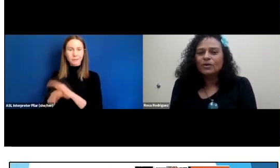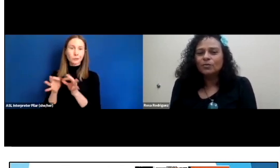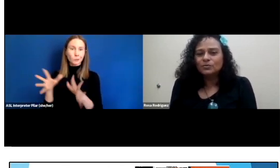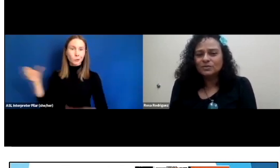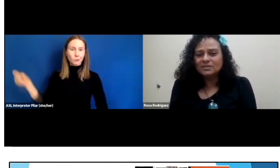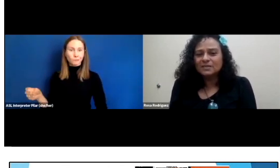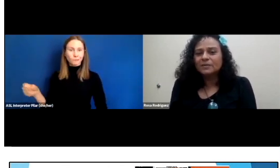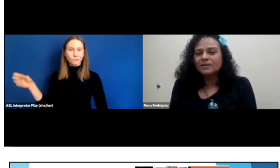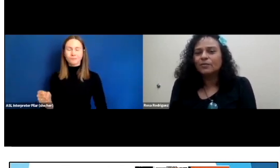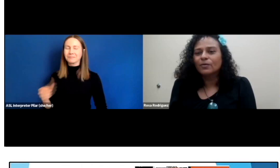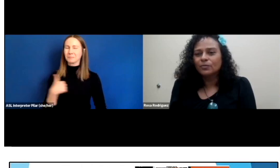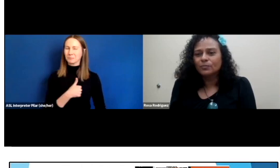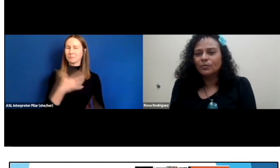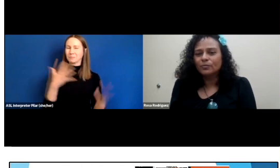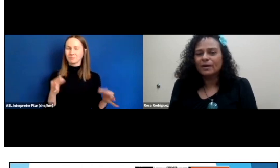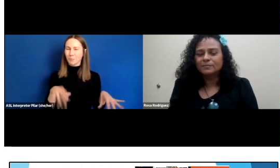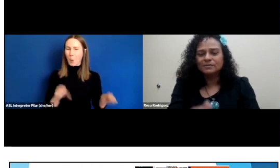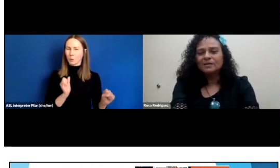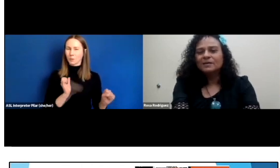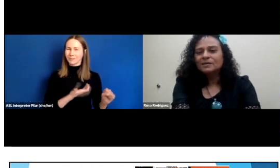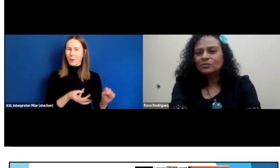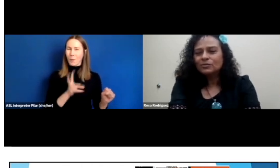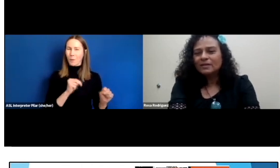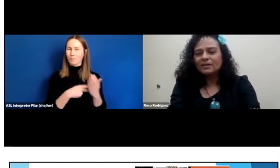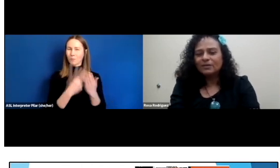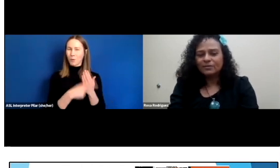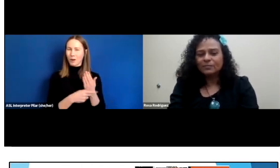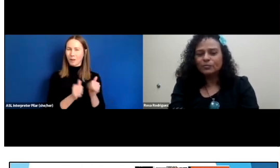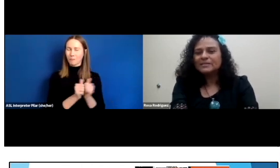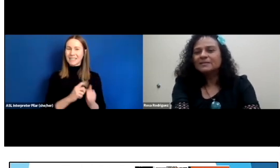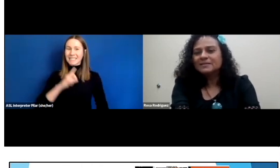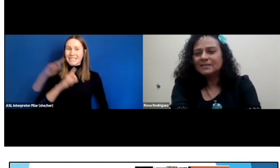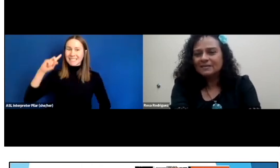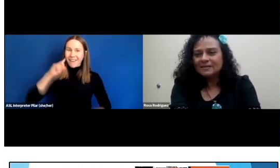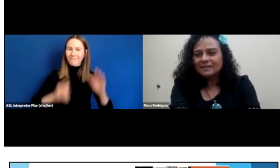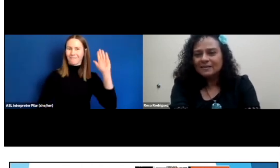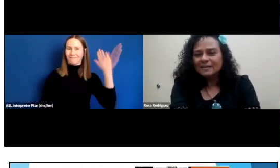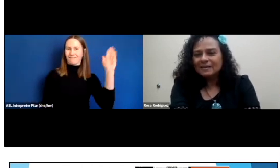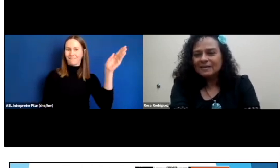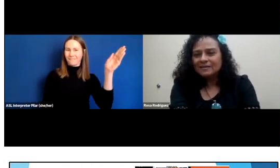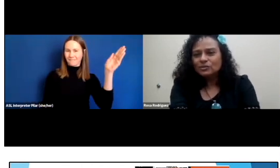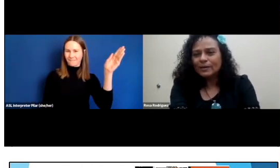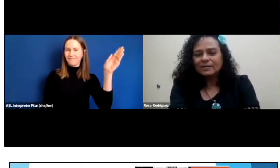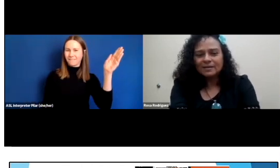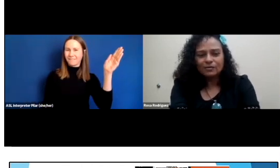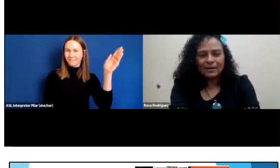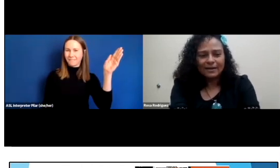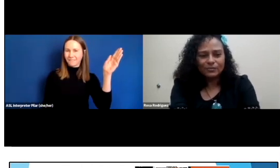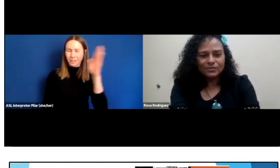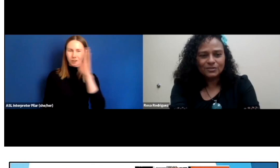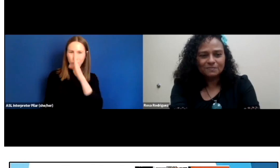we host typically our own programs so that they are presented directly in their language.